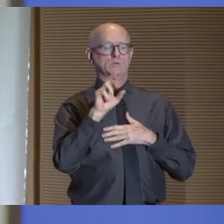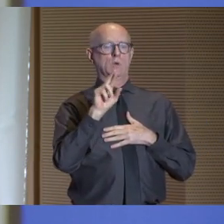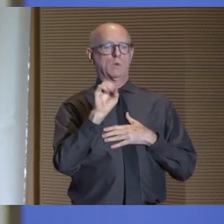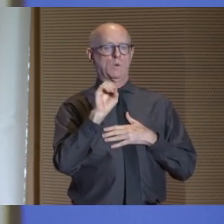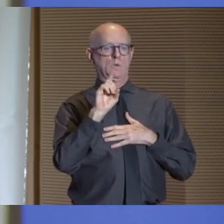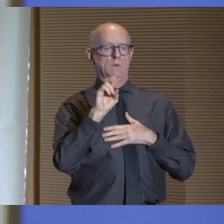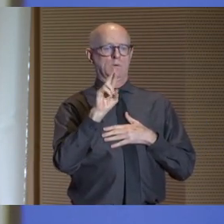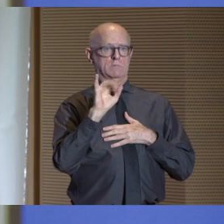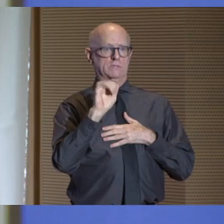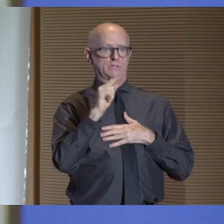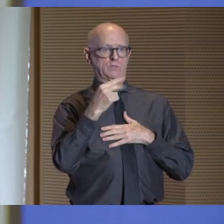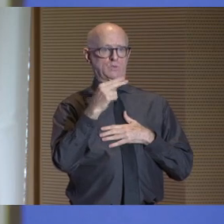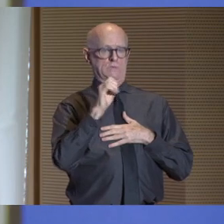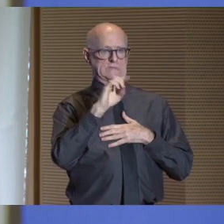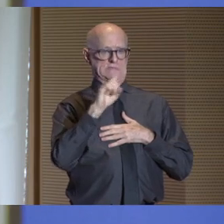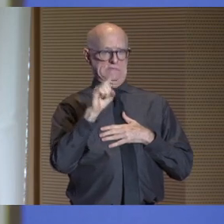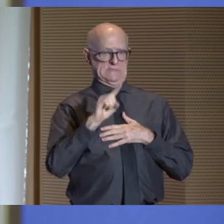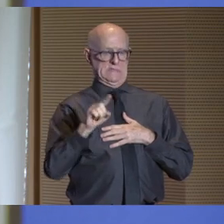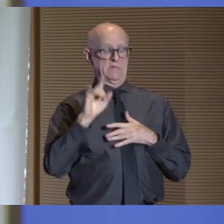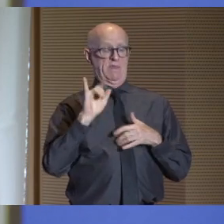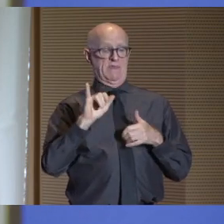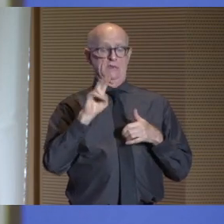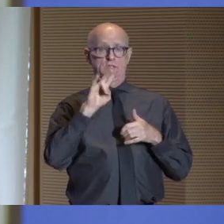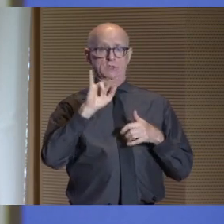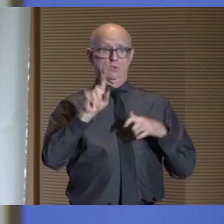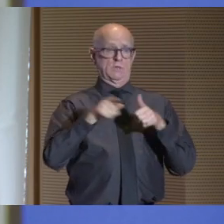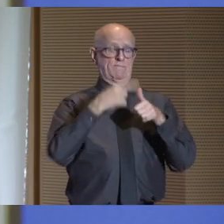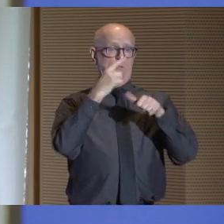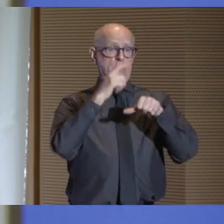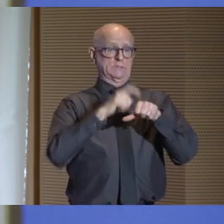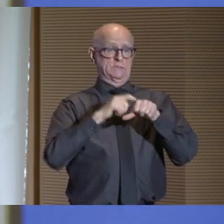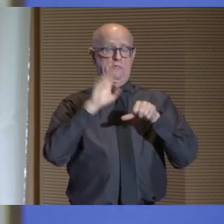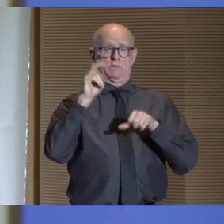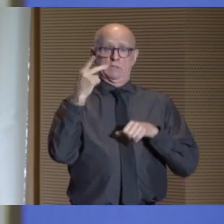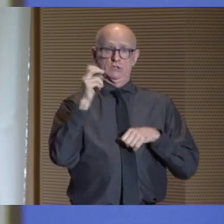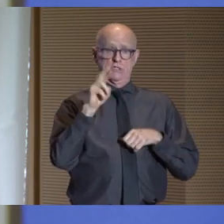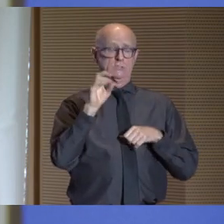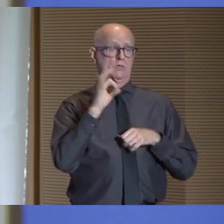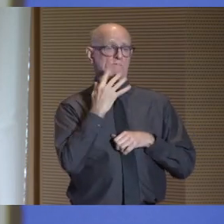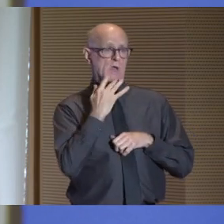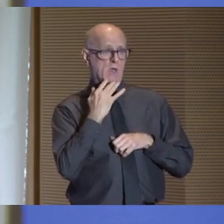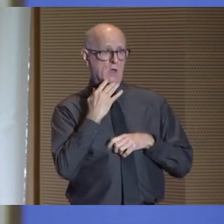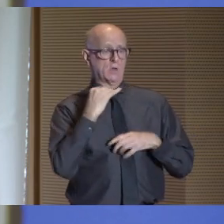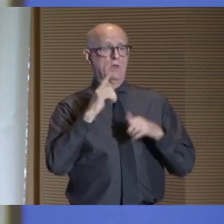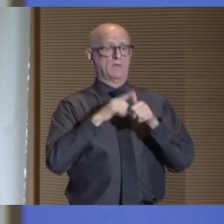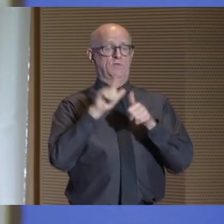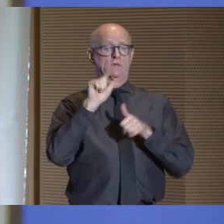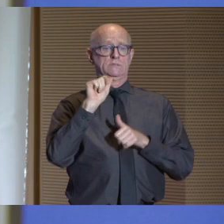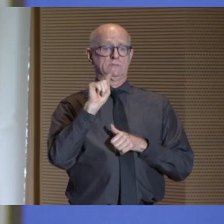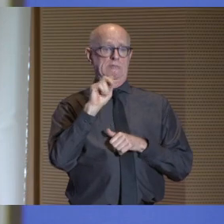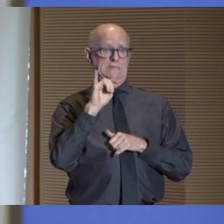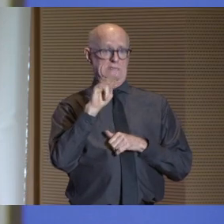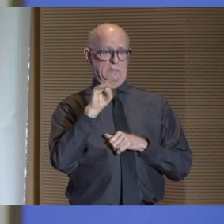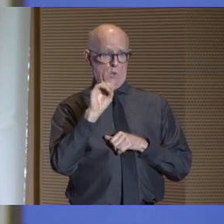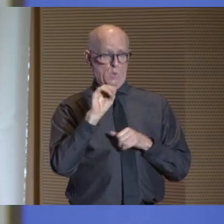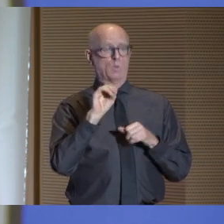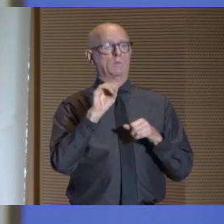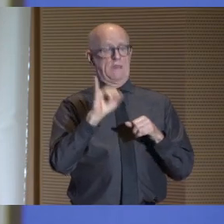CUNY's first chancellor of color, our first Latino in the position.